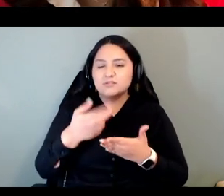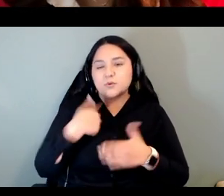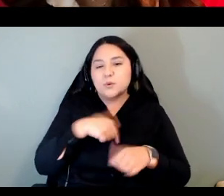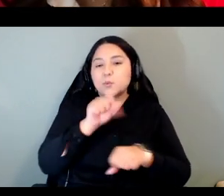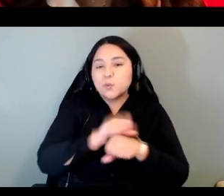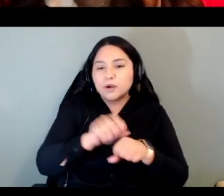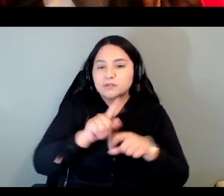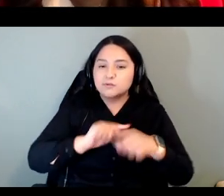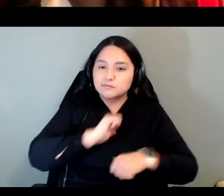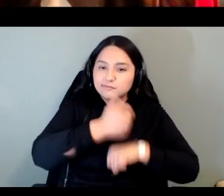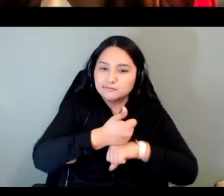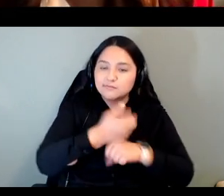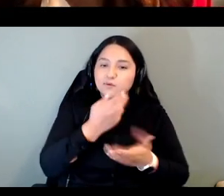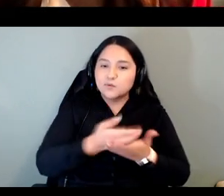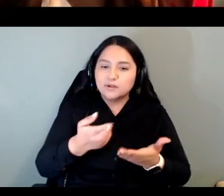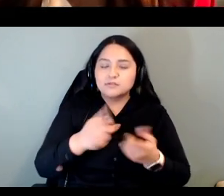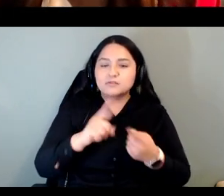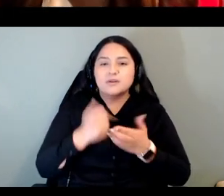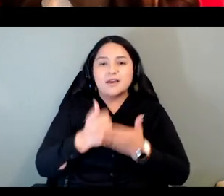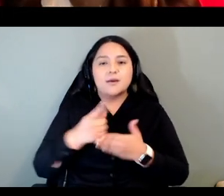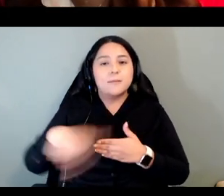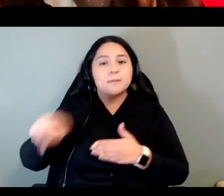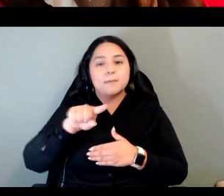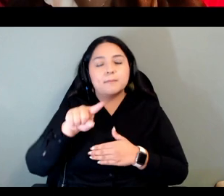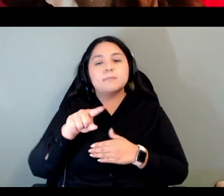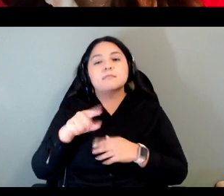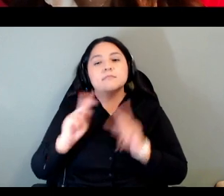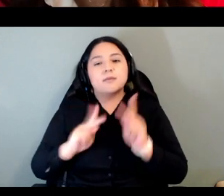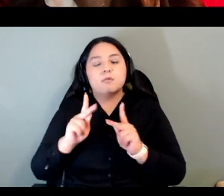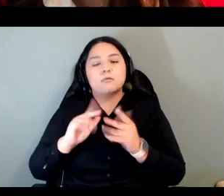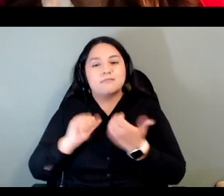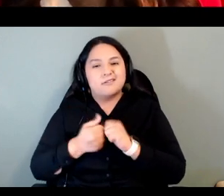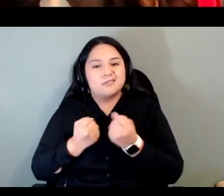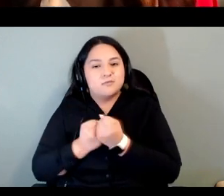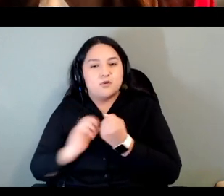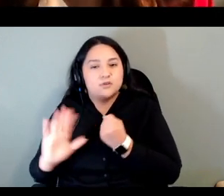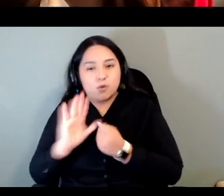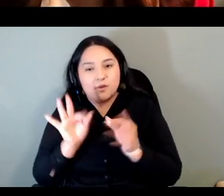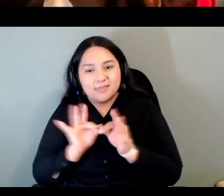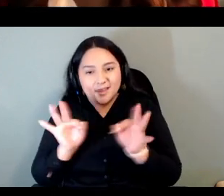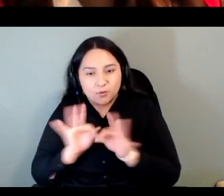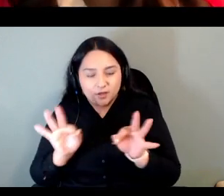use technology to support their language revitalization and we look forward to sharing the sky book